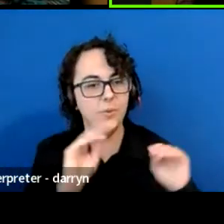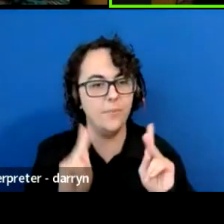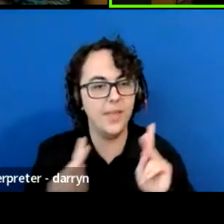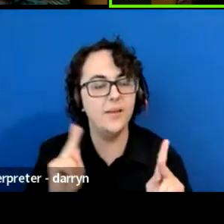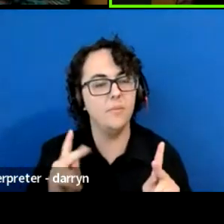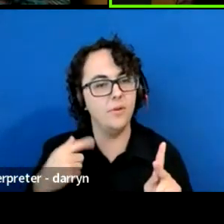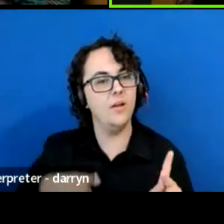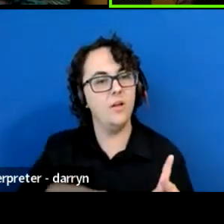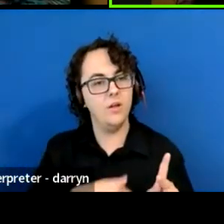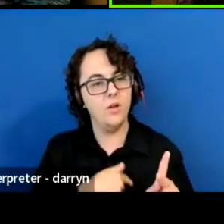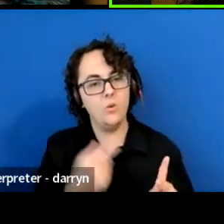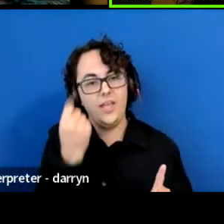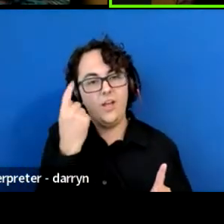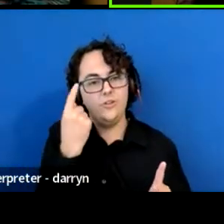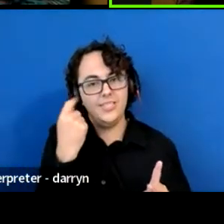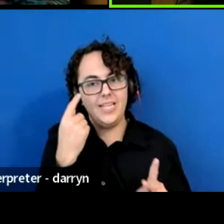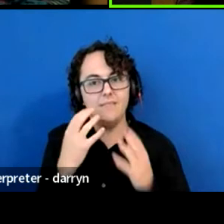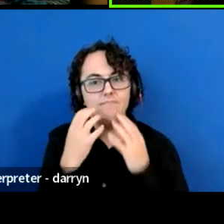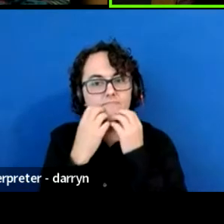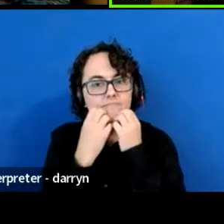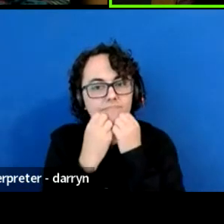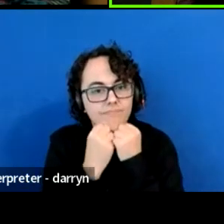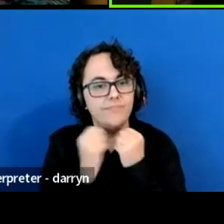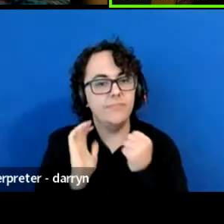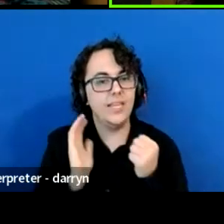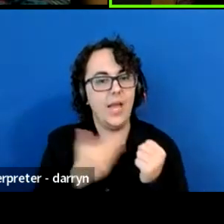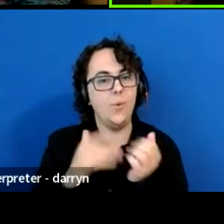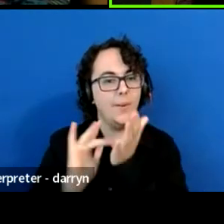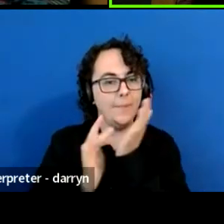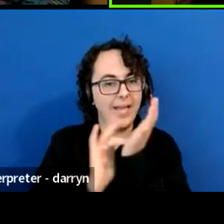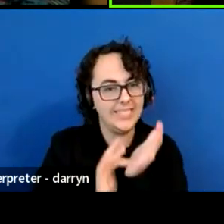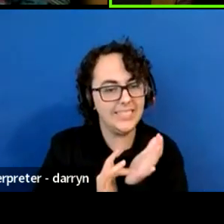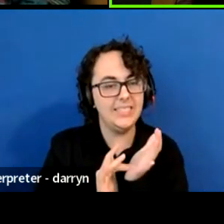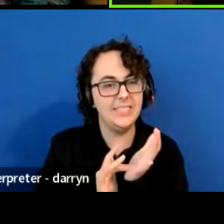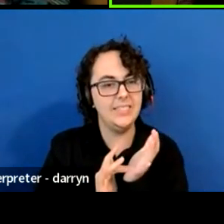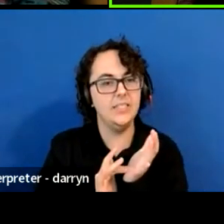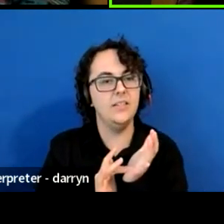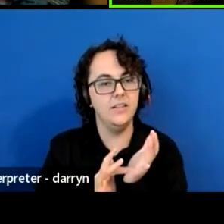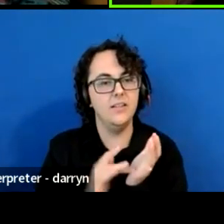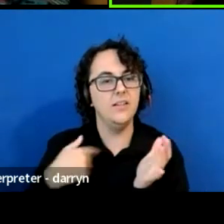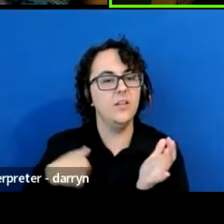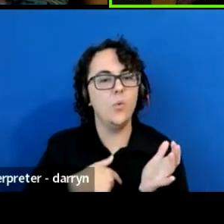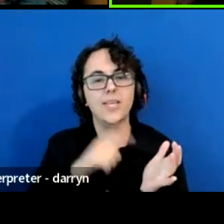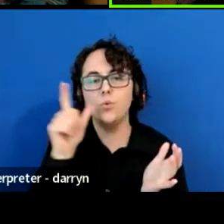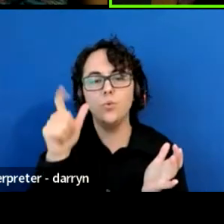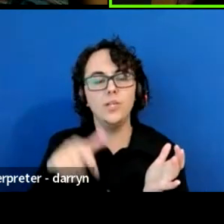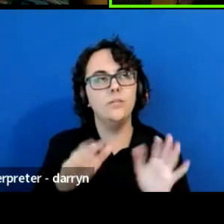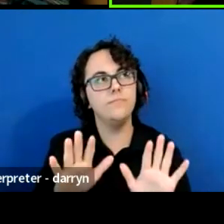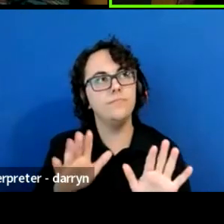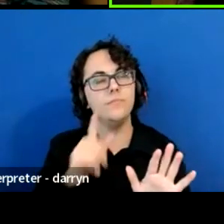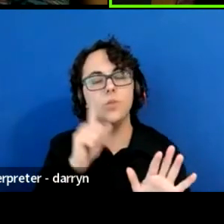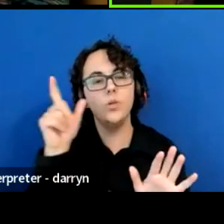all the bad things and how we don't need to go... In your village, like, we don't need to go to the hospital